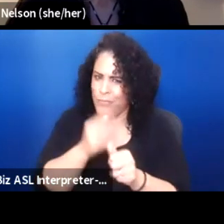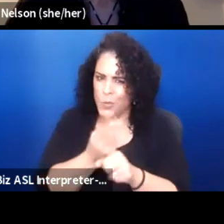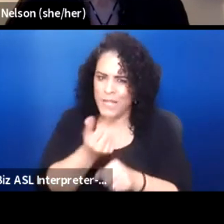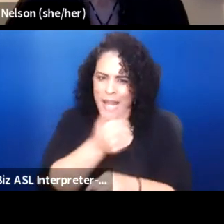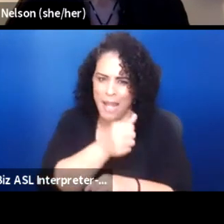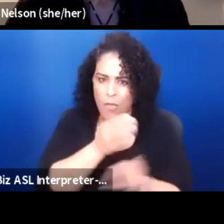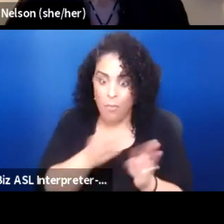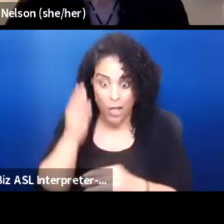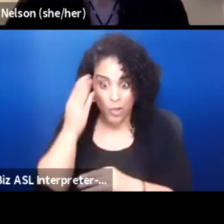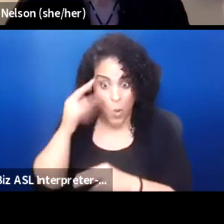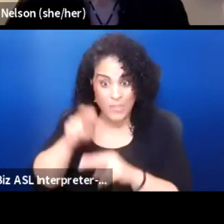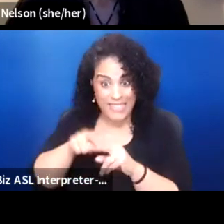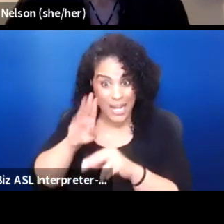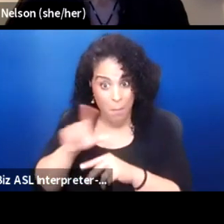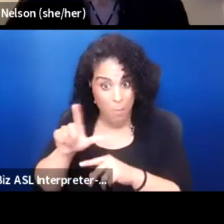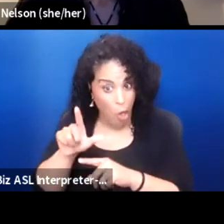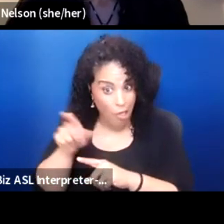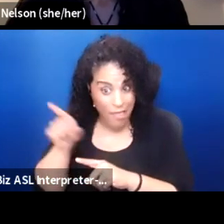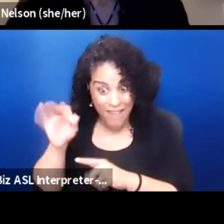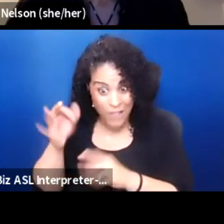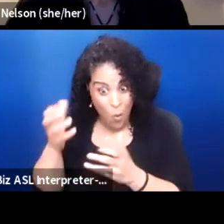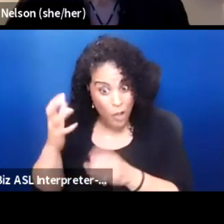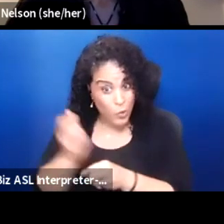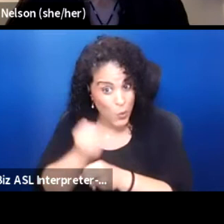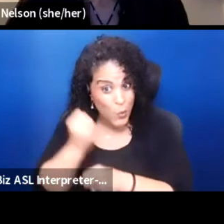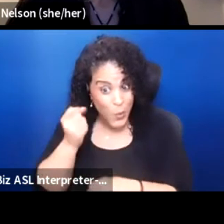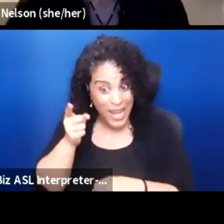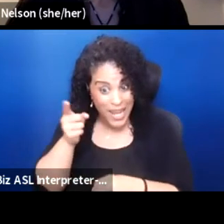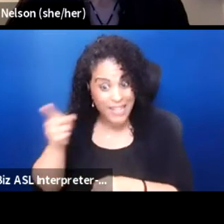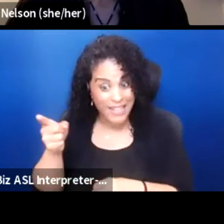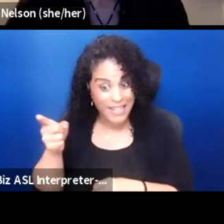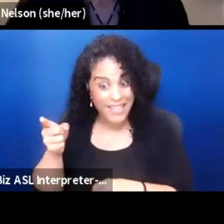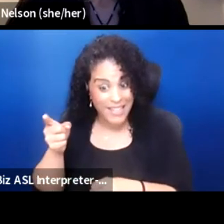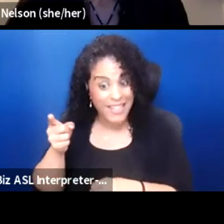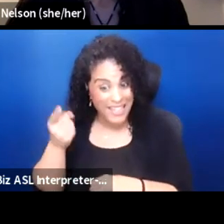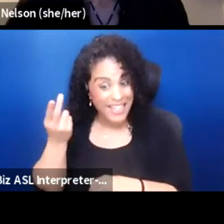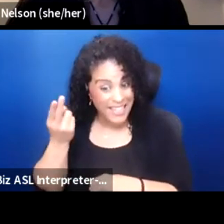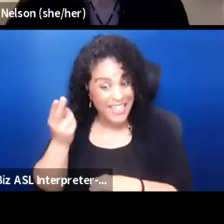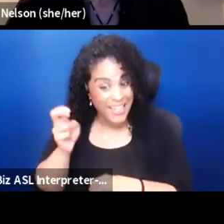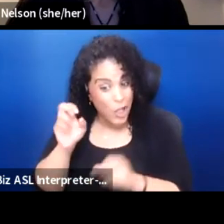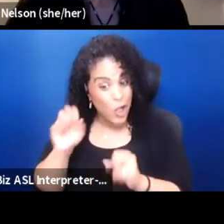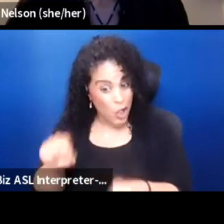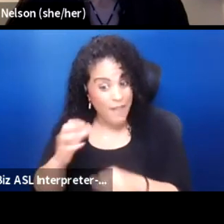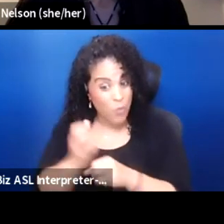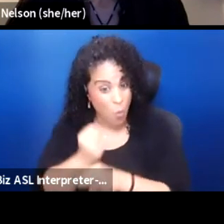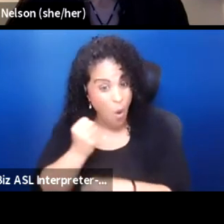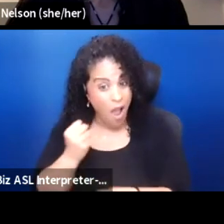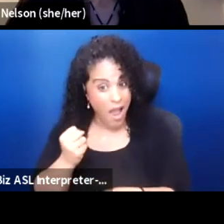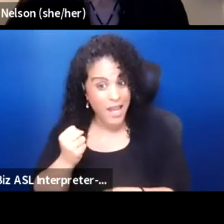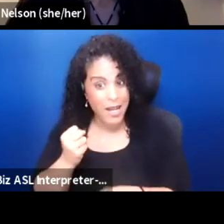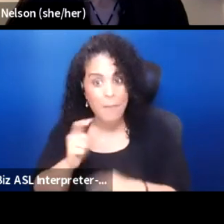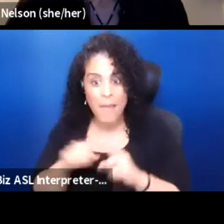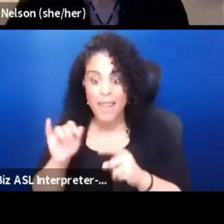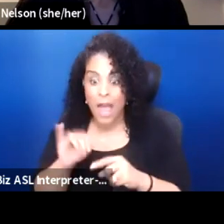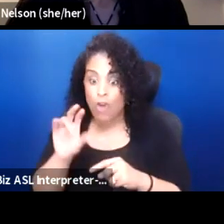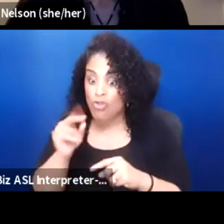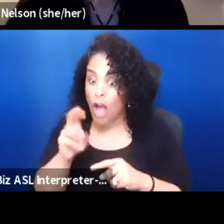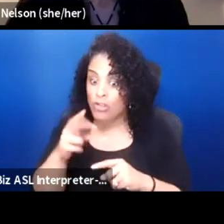If he wanted to win, you know, go to one and just like Roger said, like the British will come up with it.